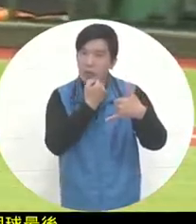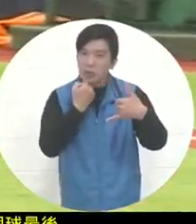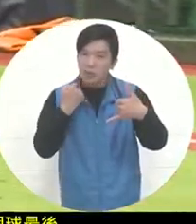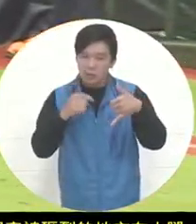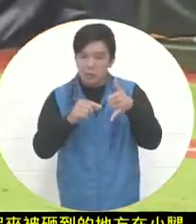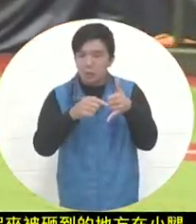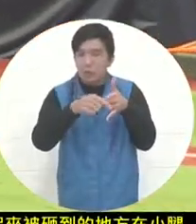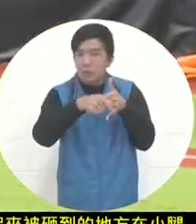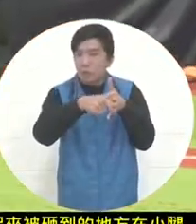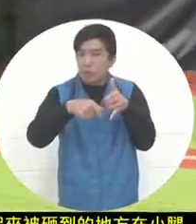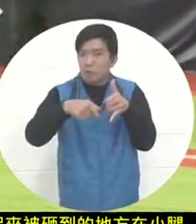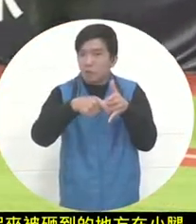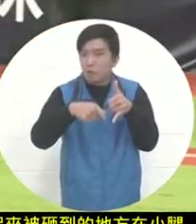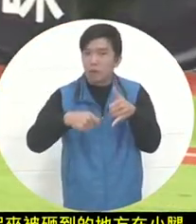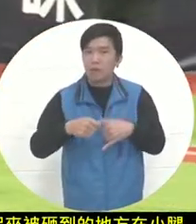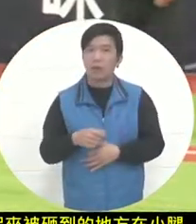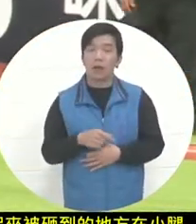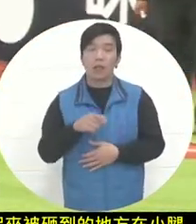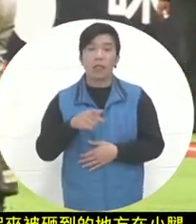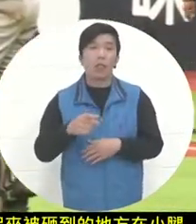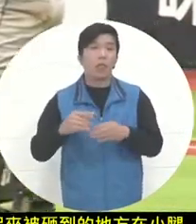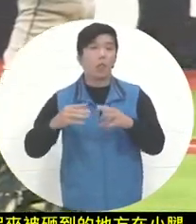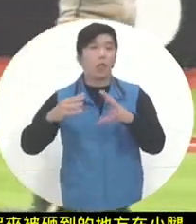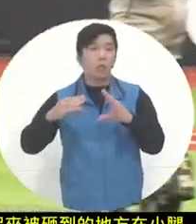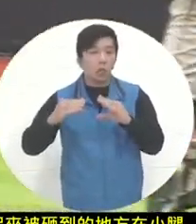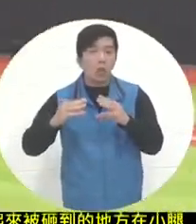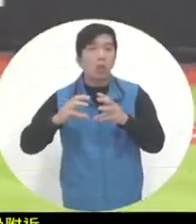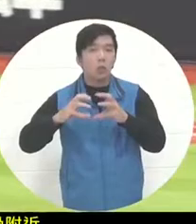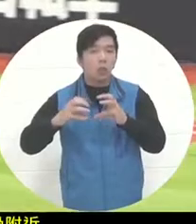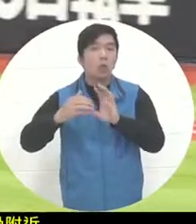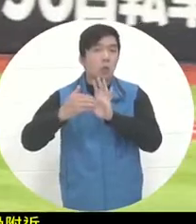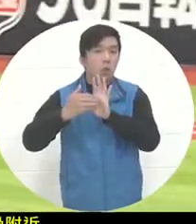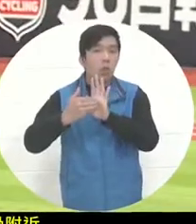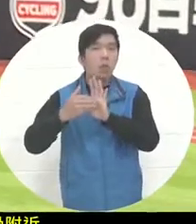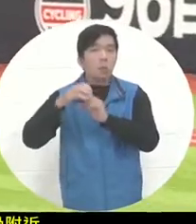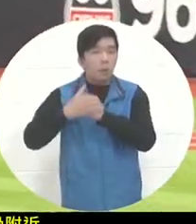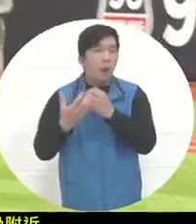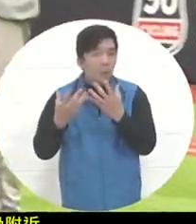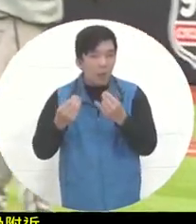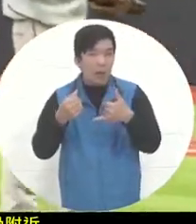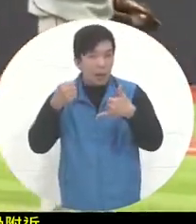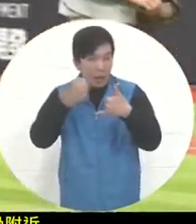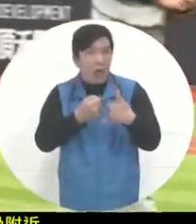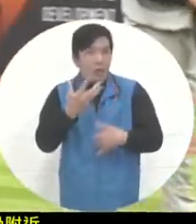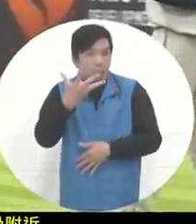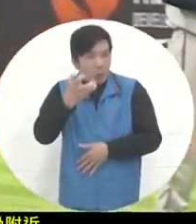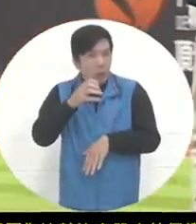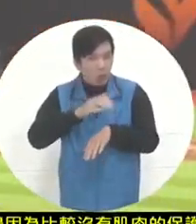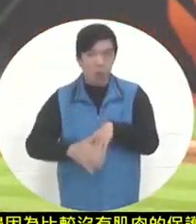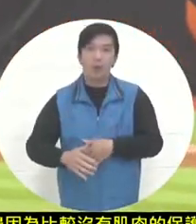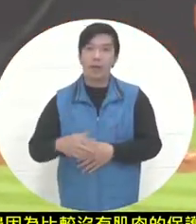. Because There is no muscle protection and it will be particularly painful when hit. In addition, the weather has been extremely cold these two days.